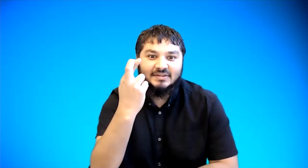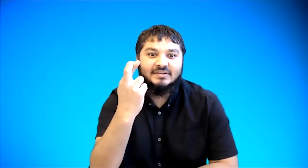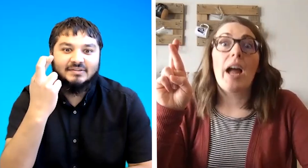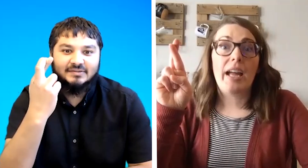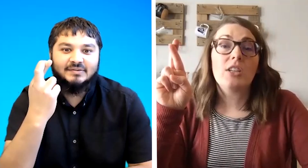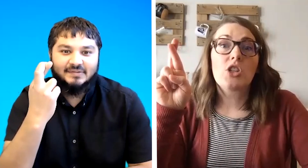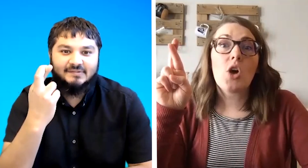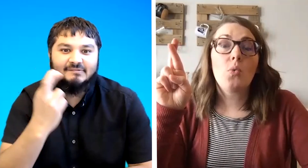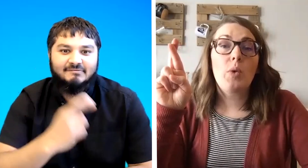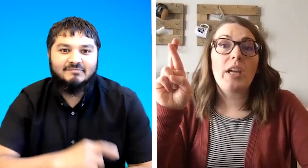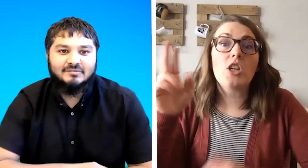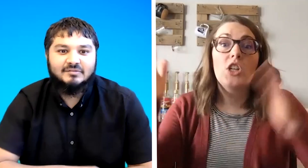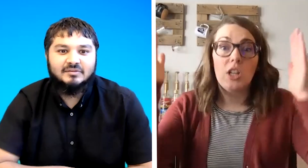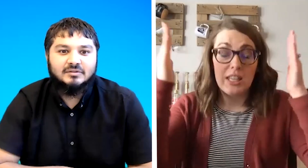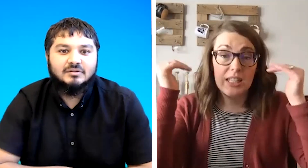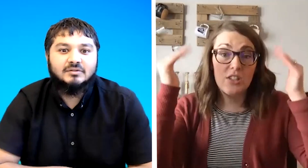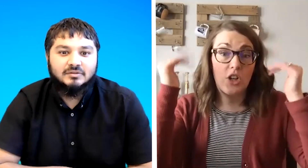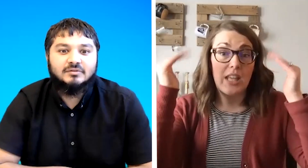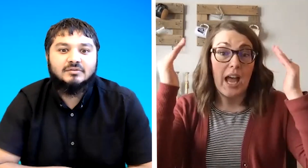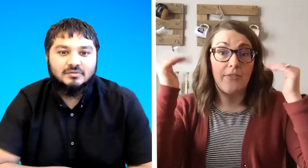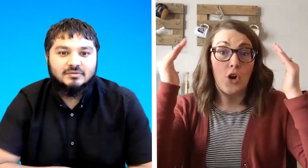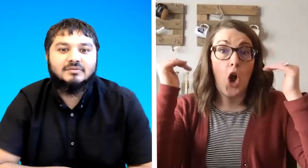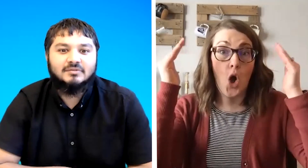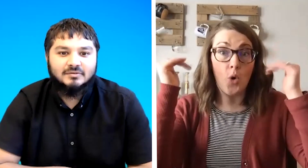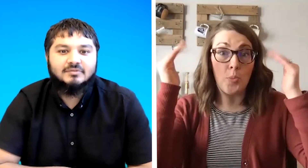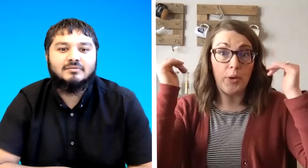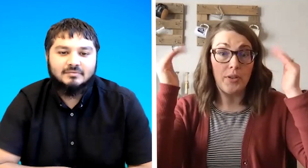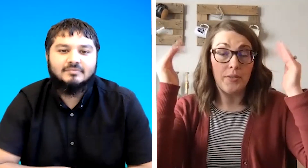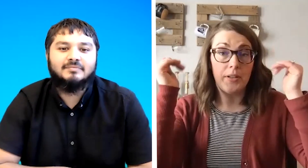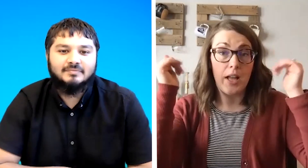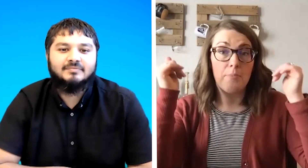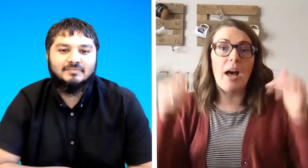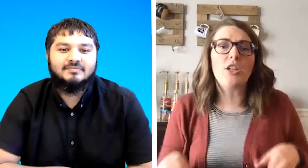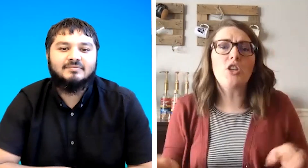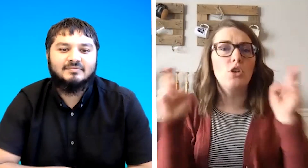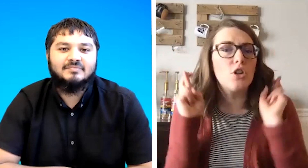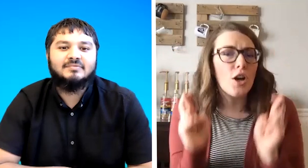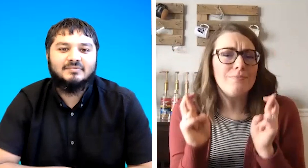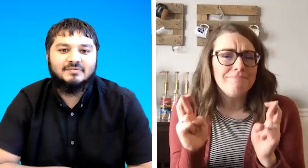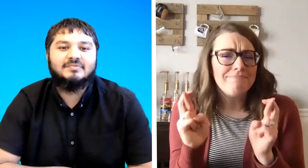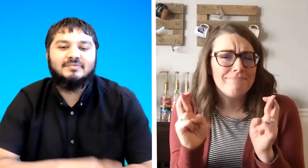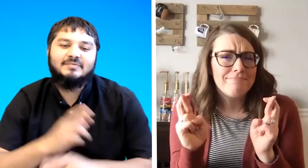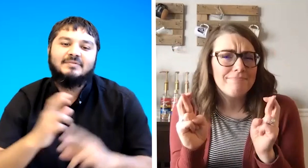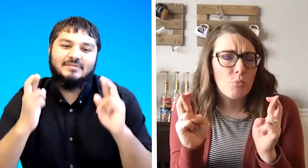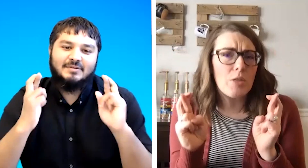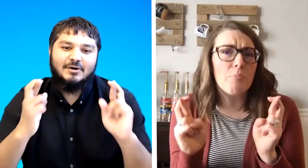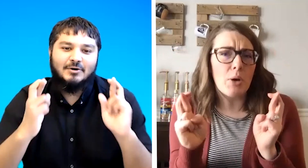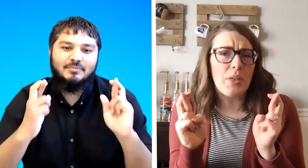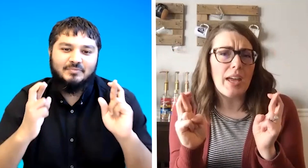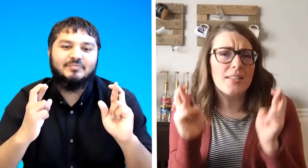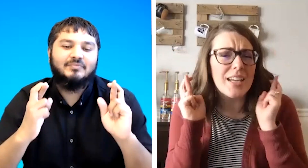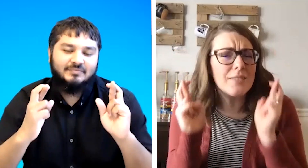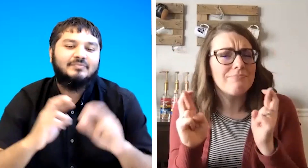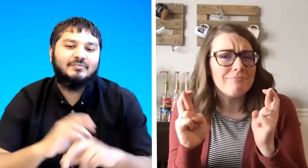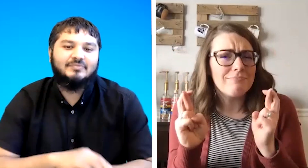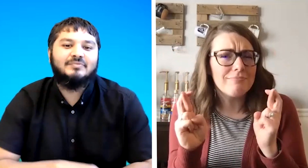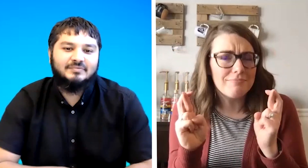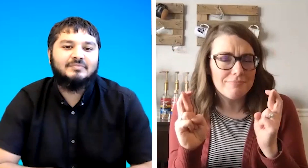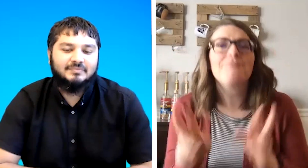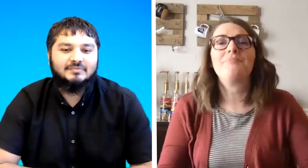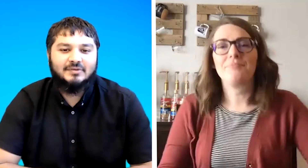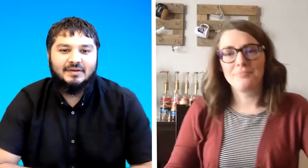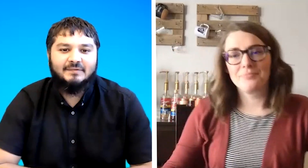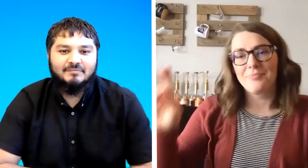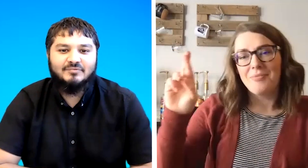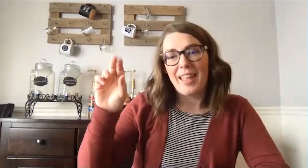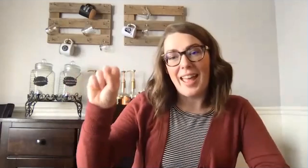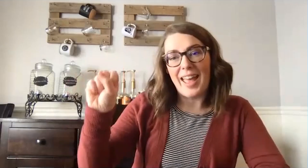right so we could this is our sign for hope but you could go with both hands like okay s